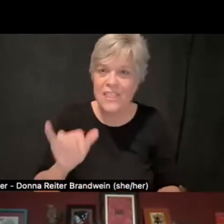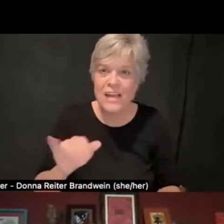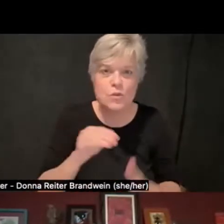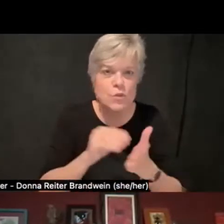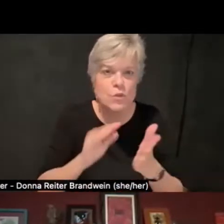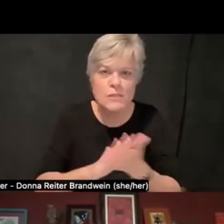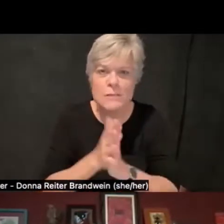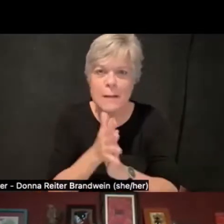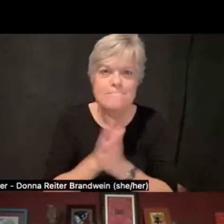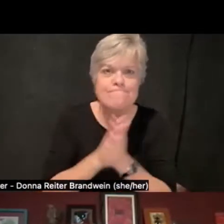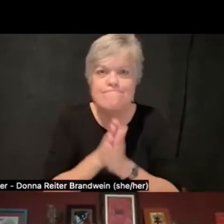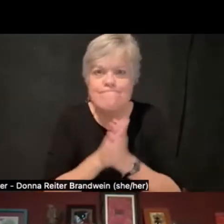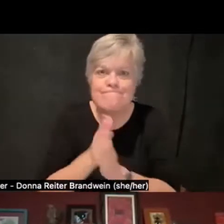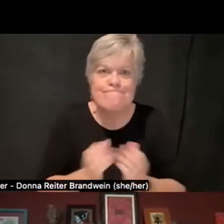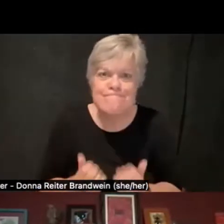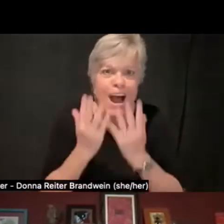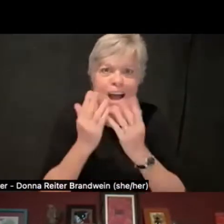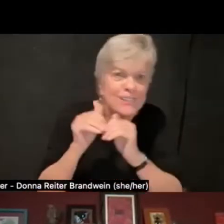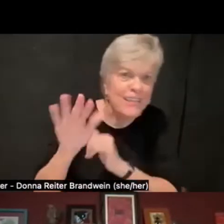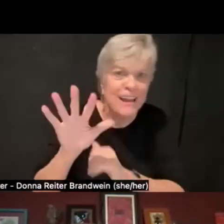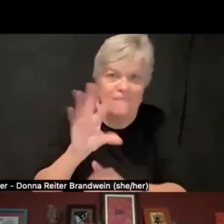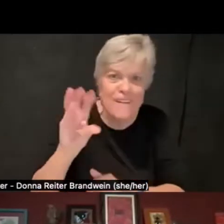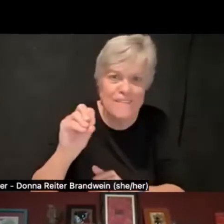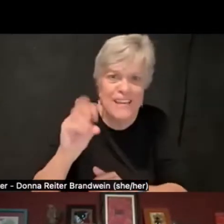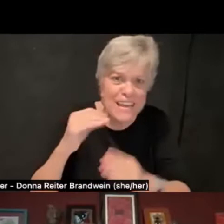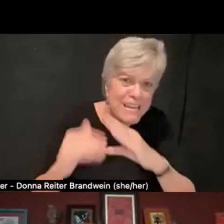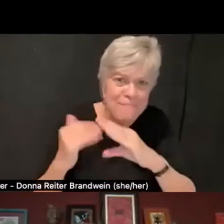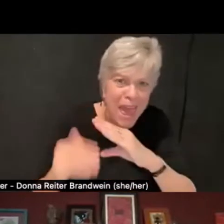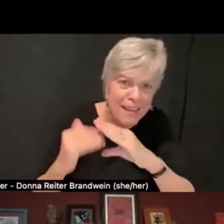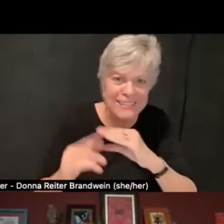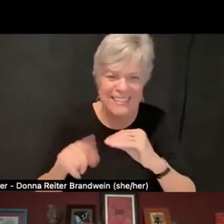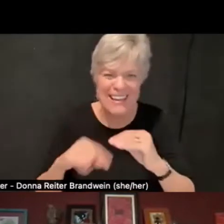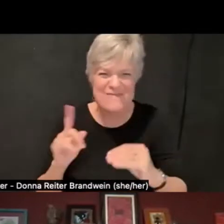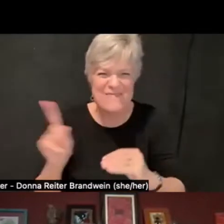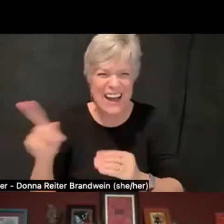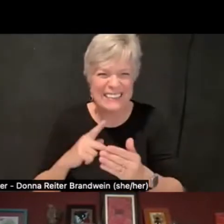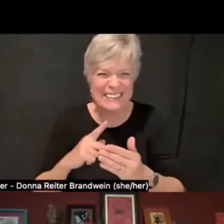and send 50 emails, right, about a project,